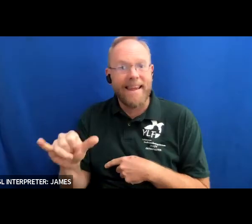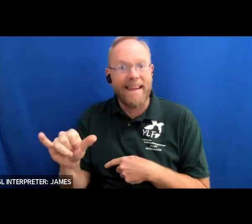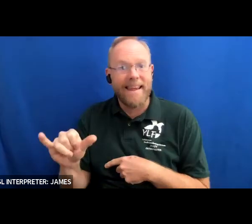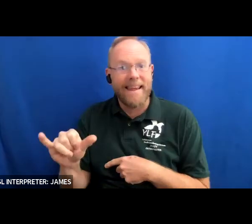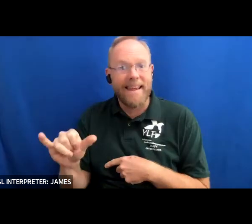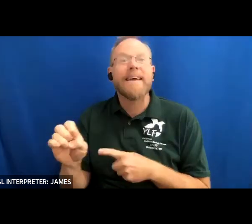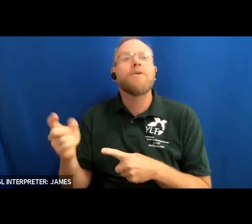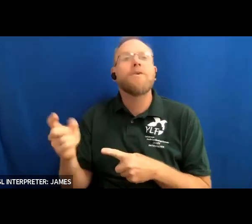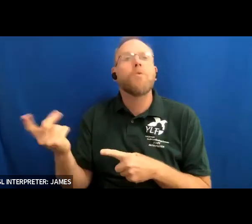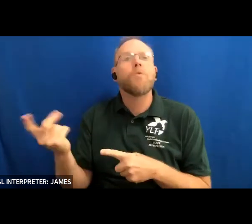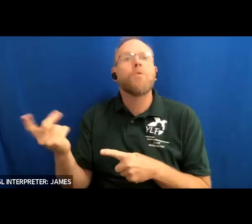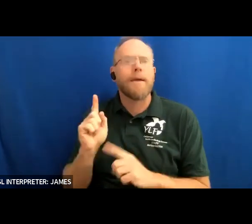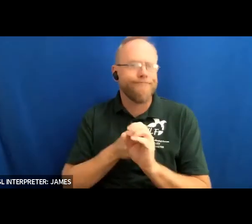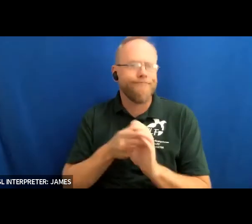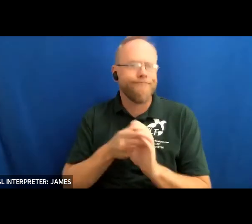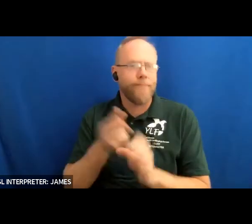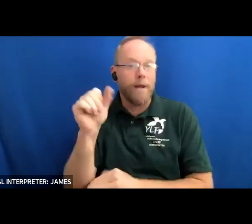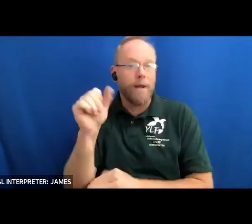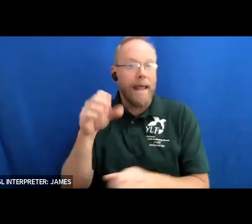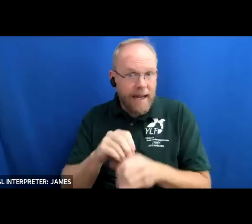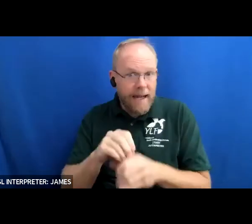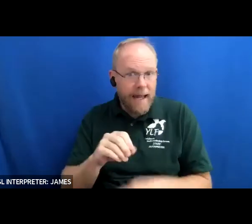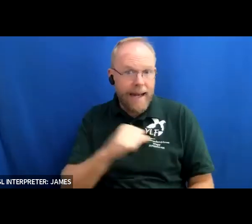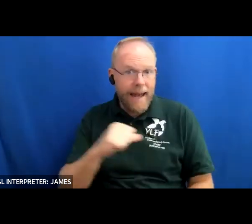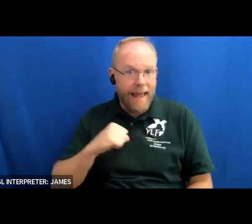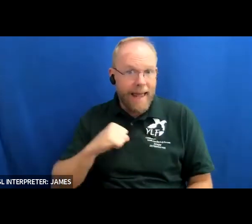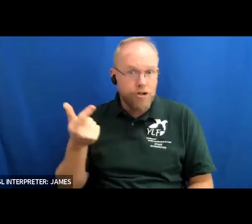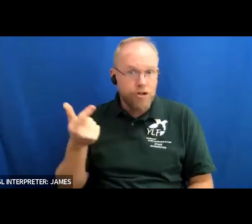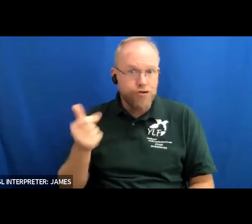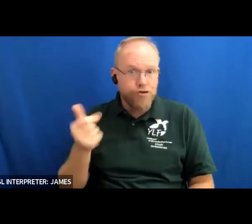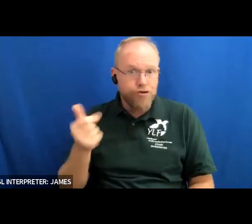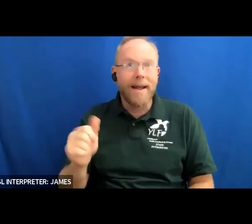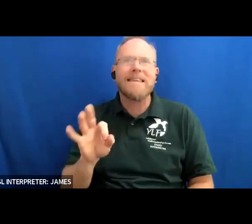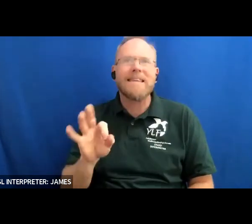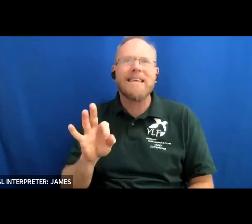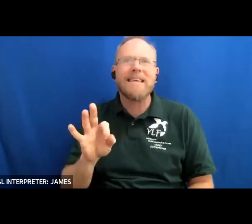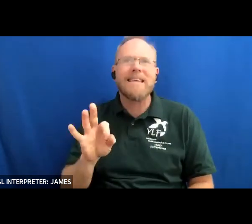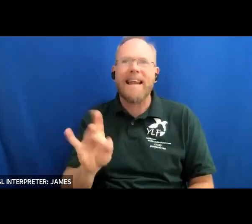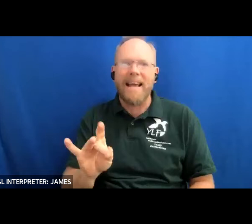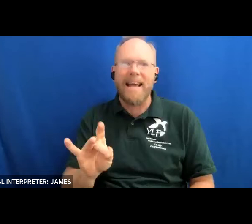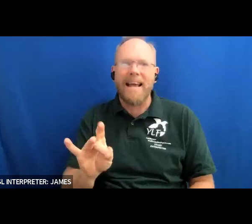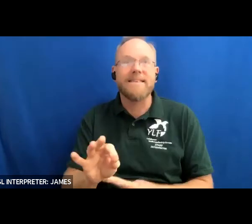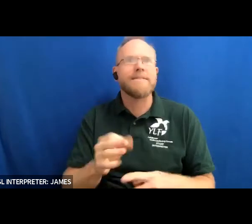georgia in 1989. protesting the lack of wheelchair accessible buses for public transportation